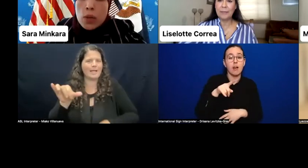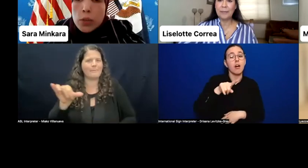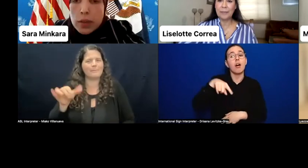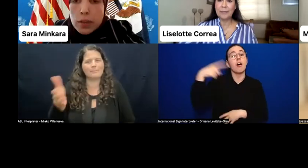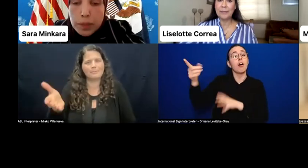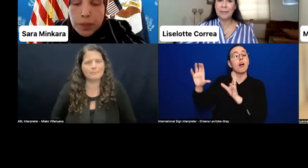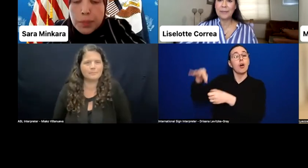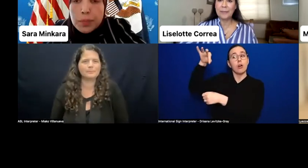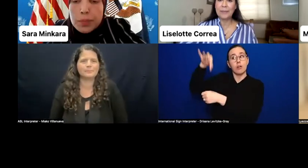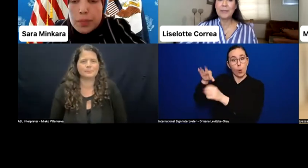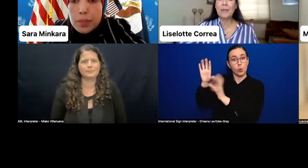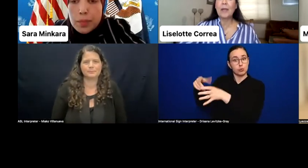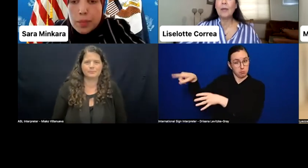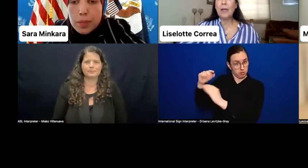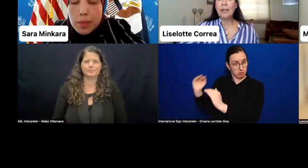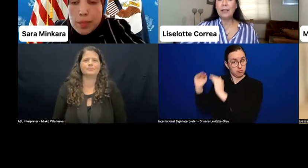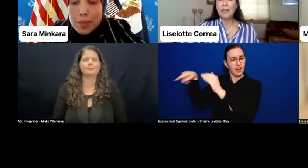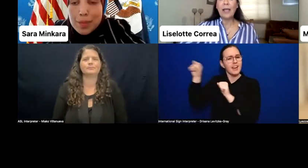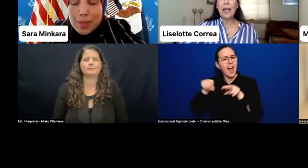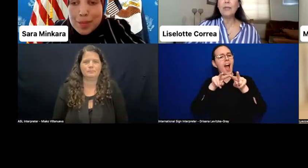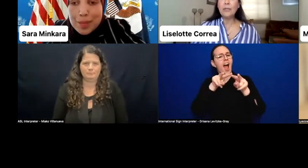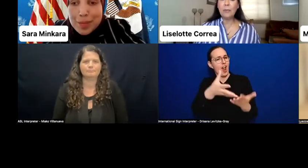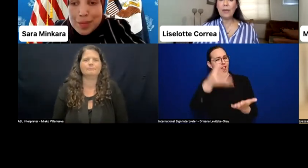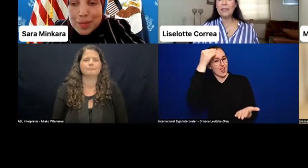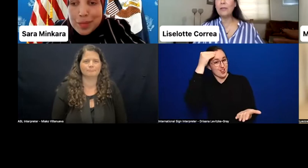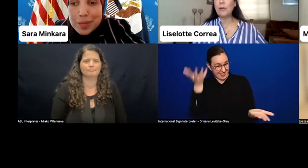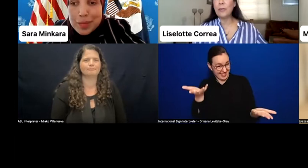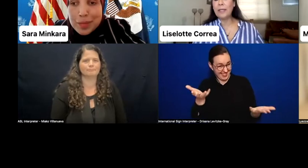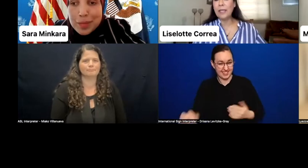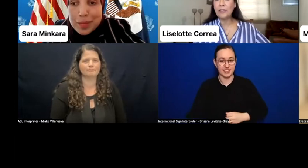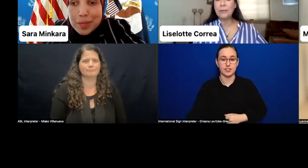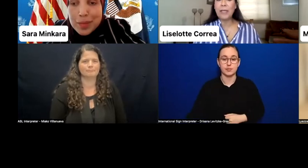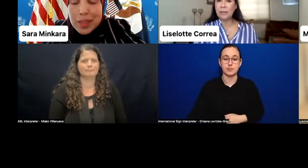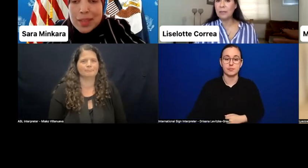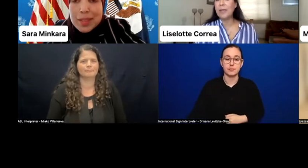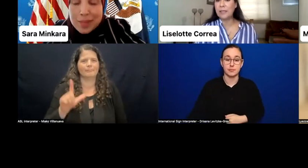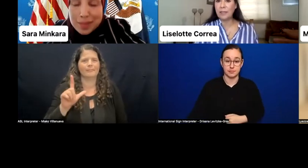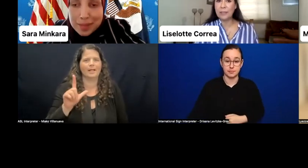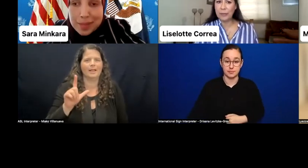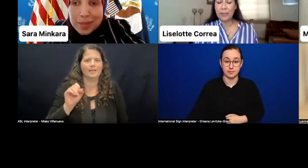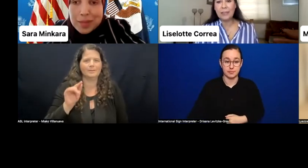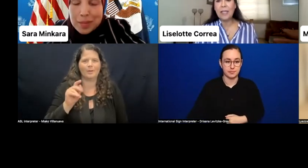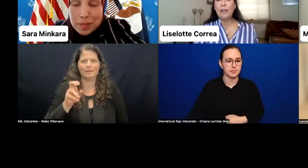inclusive? Well, I will summarize the recommendation based on Mexican experience.